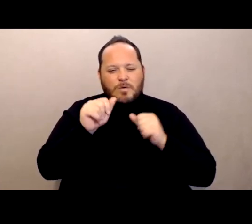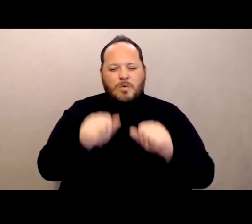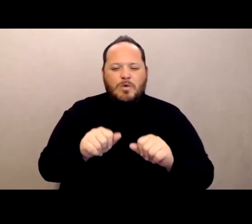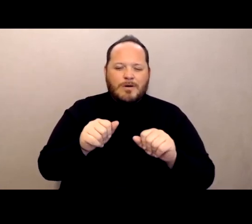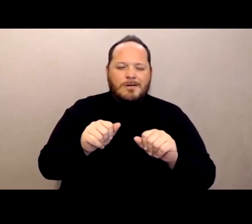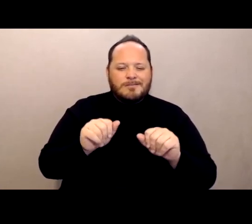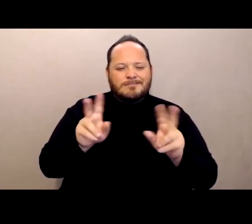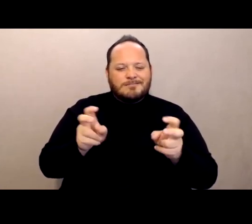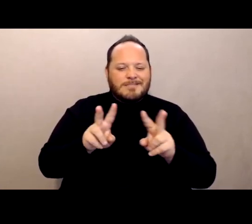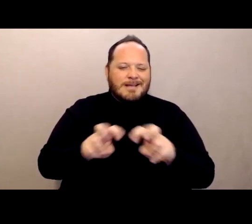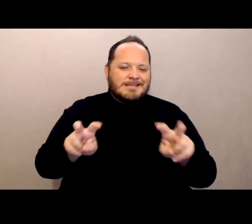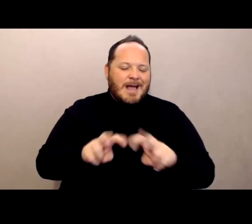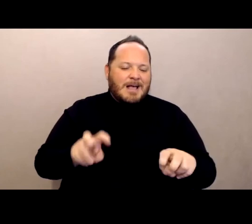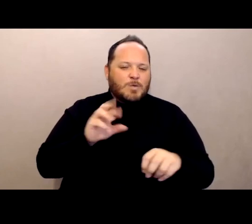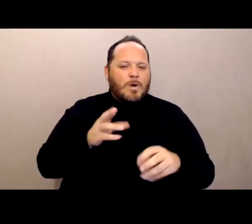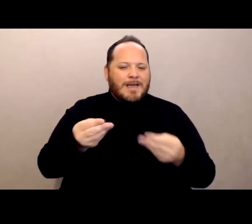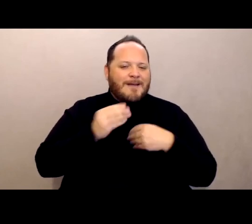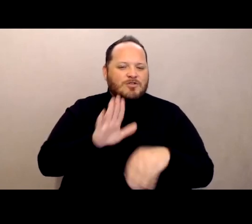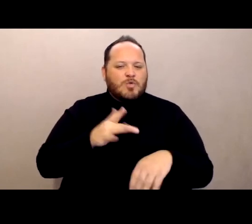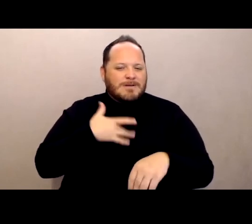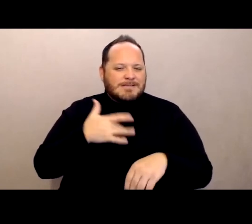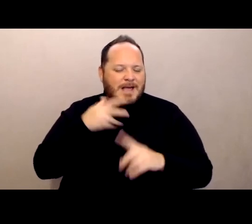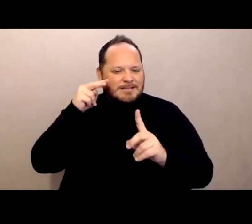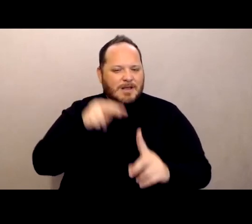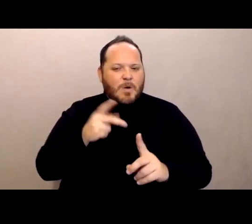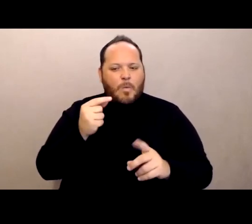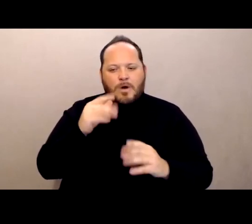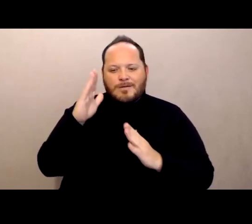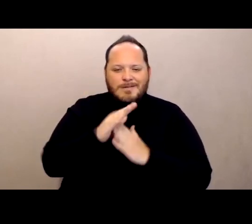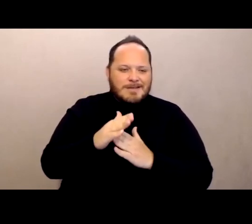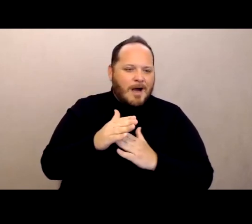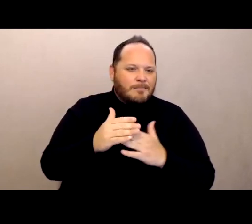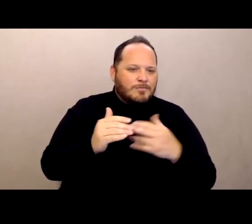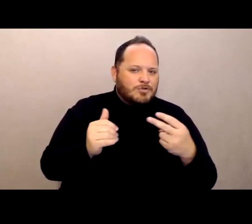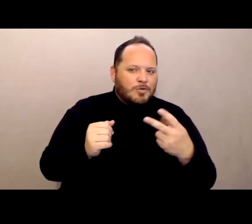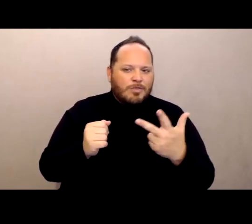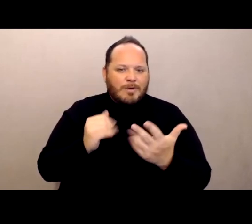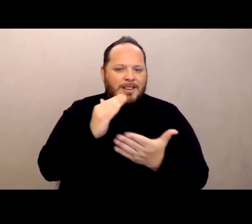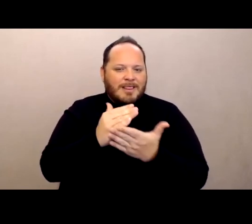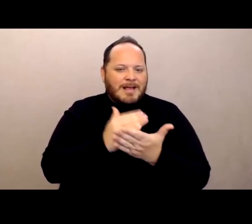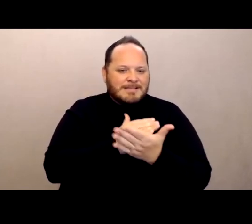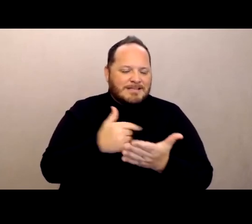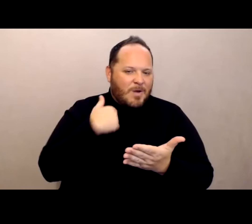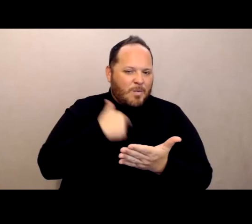or give us your sense of what are the top two or three lessons that we've learned or hopefully